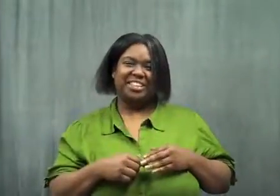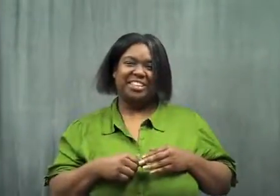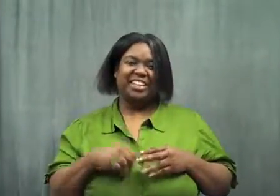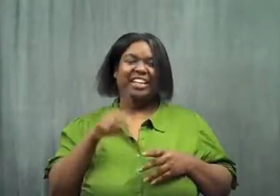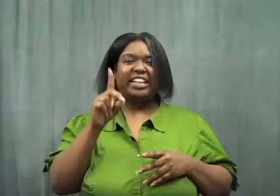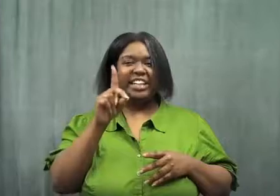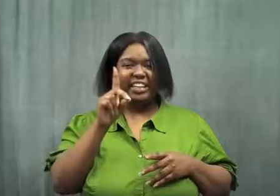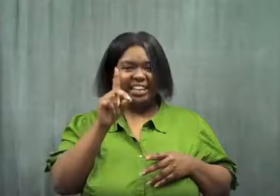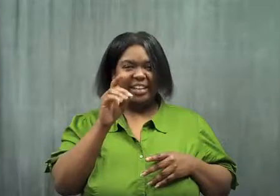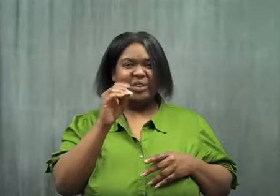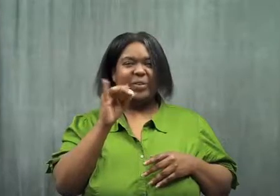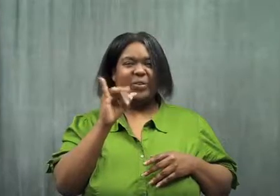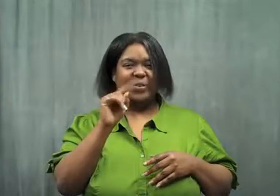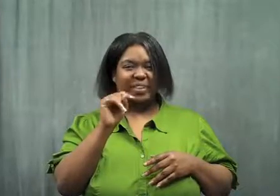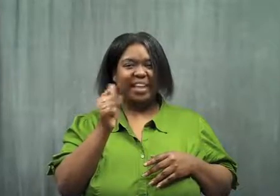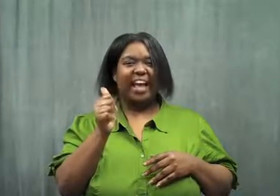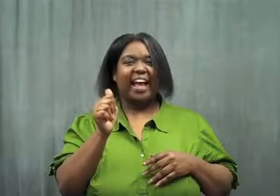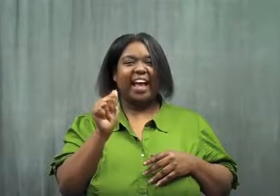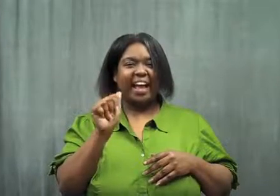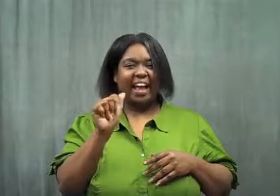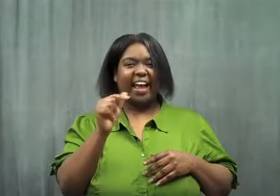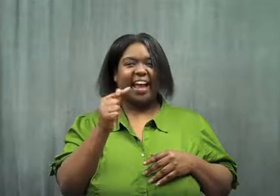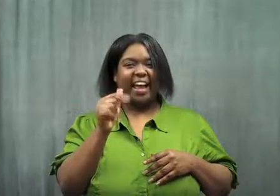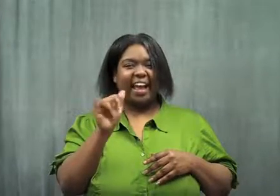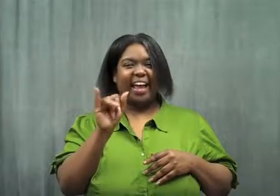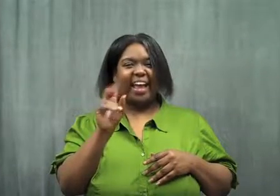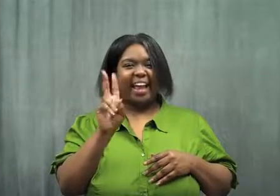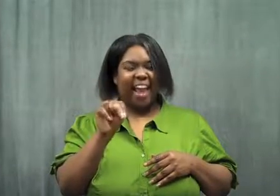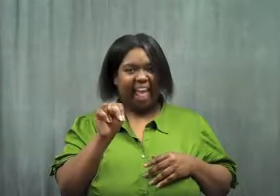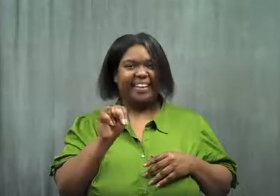He did it again!